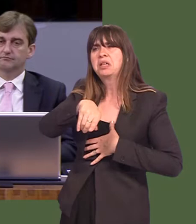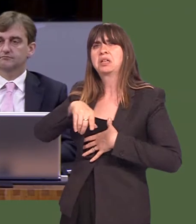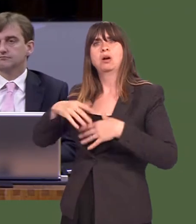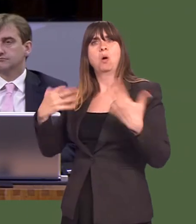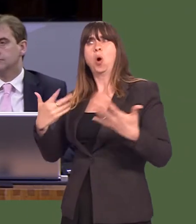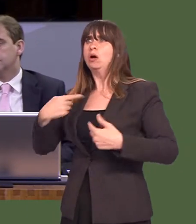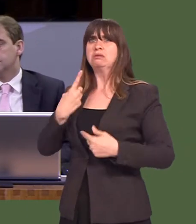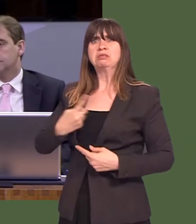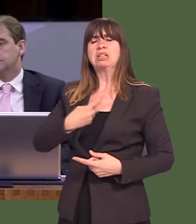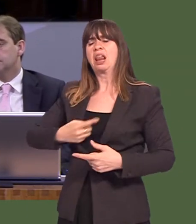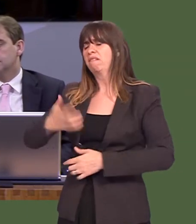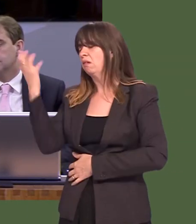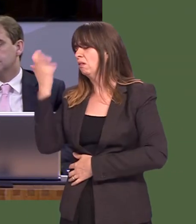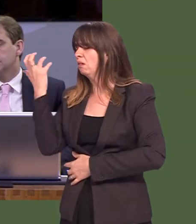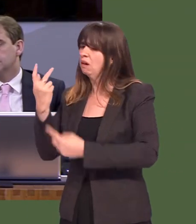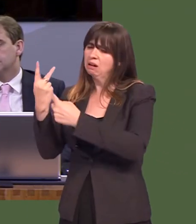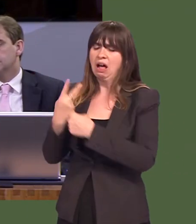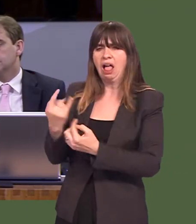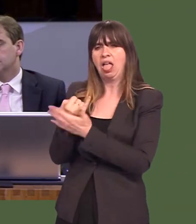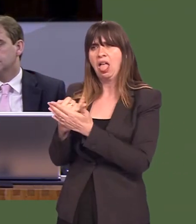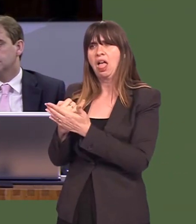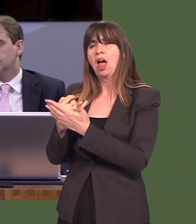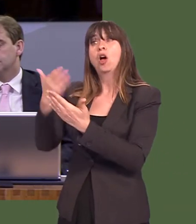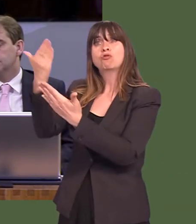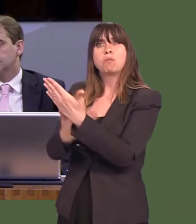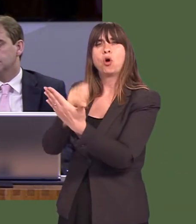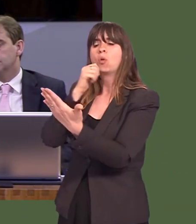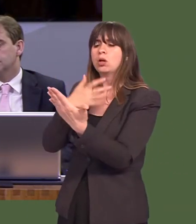heard such horrific stories over the care within that unit?